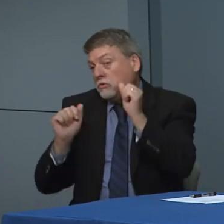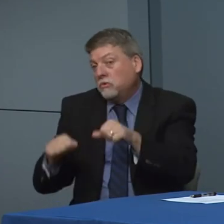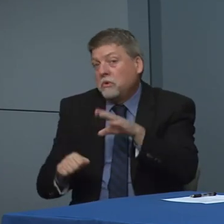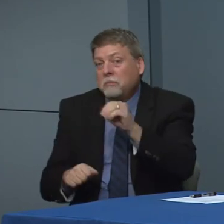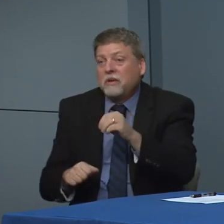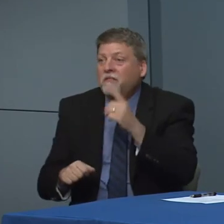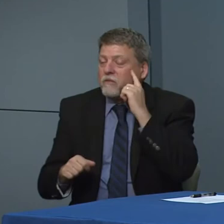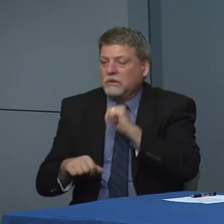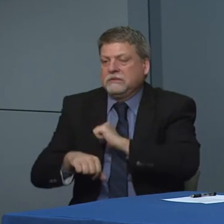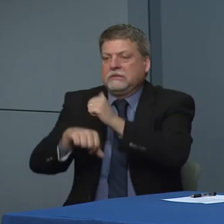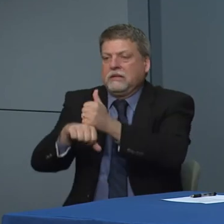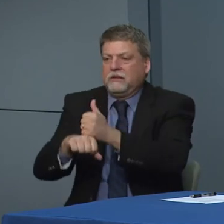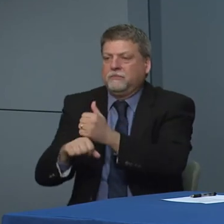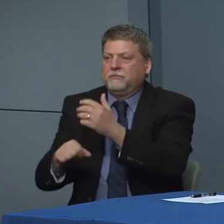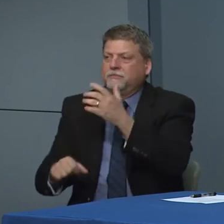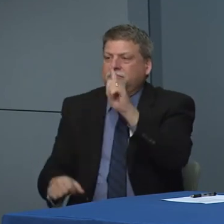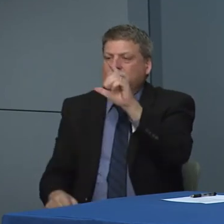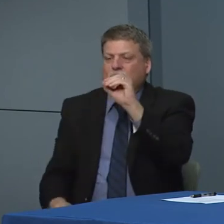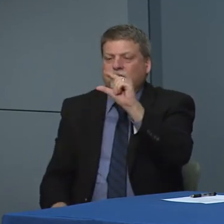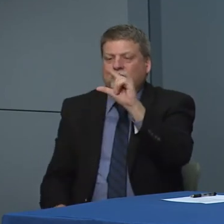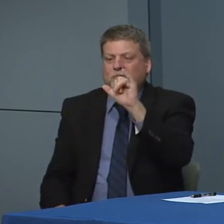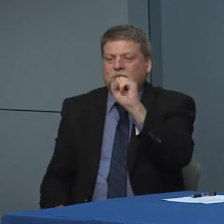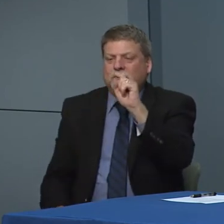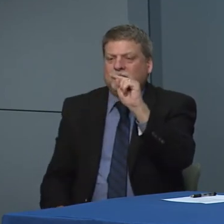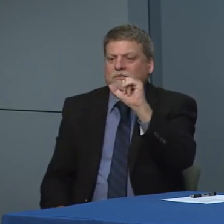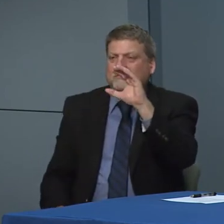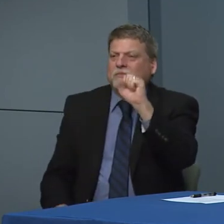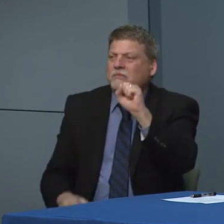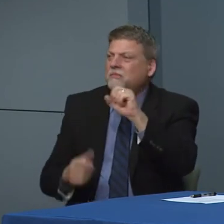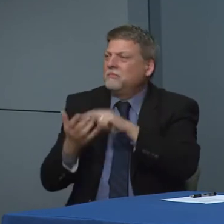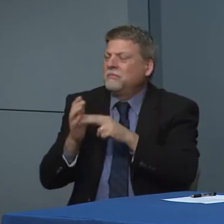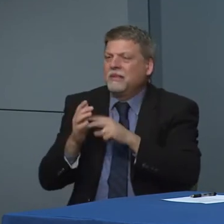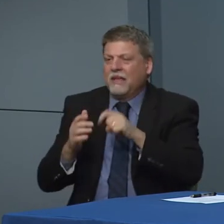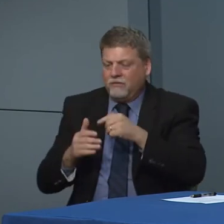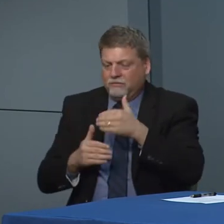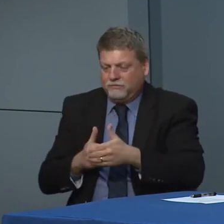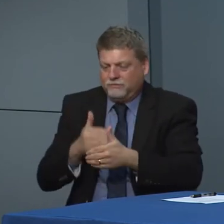scenarios but also logistical planning some areas as well as